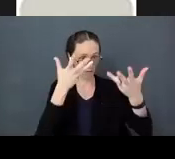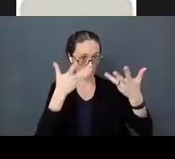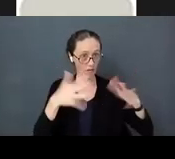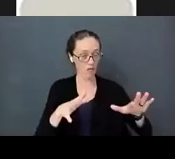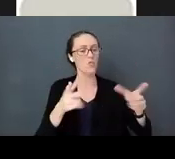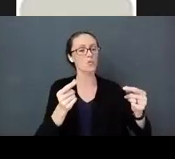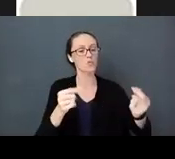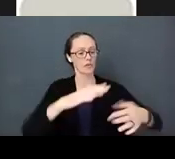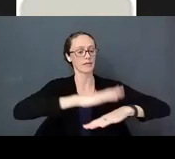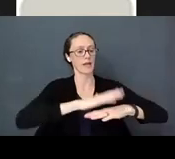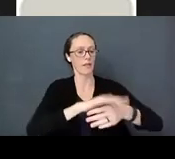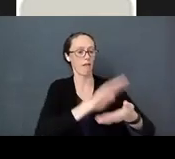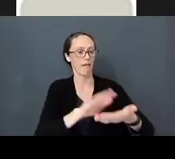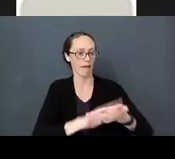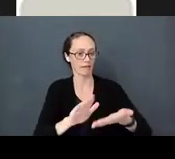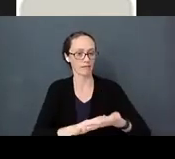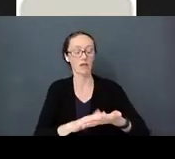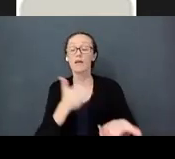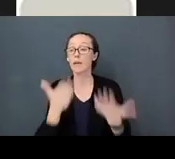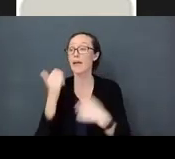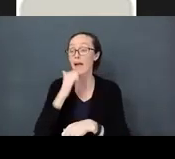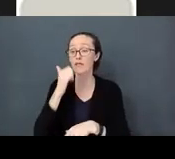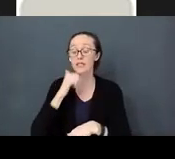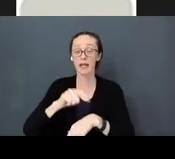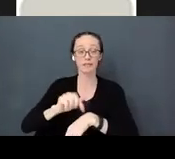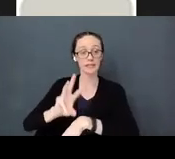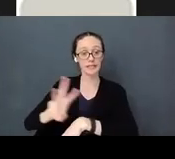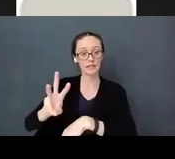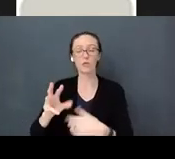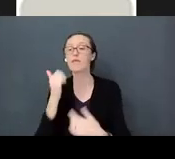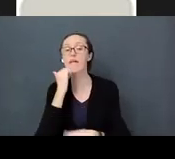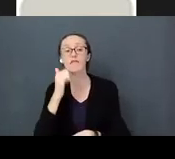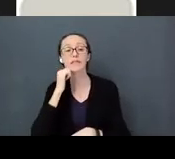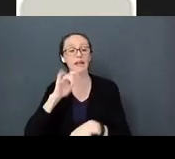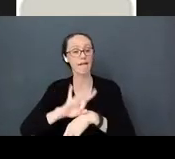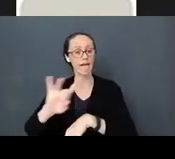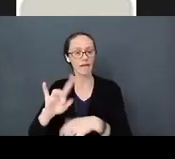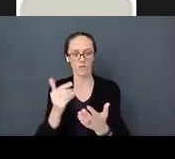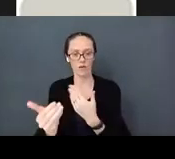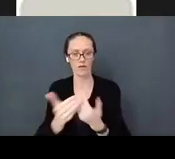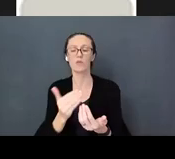or "every day at 6o’clock or 8 o’clock we sit down and have dinner". That is our routine.